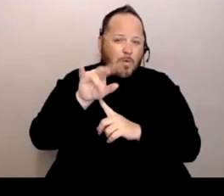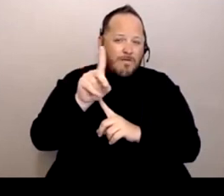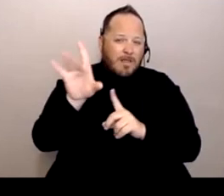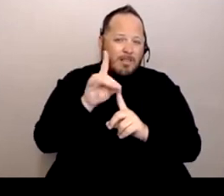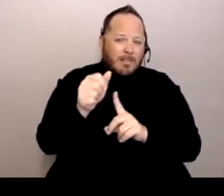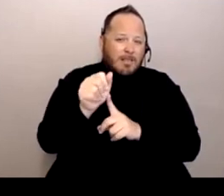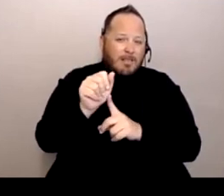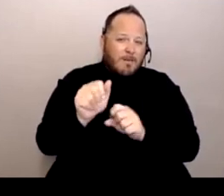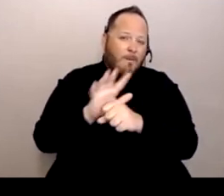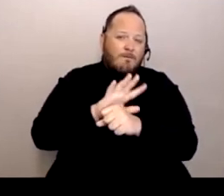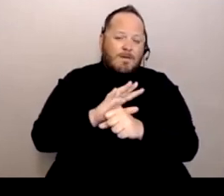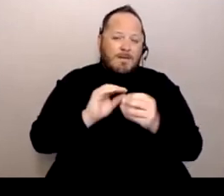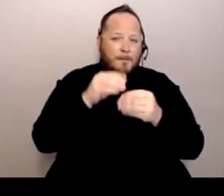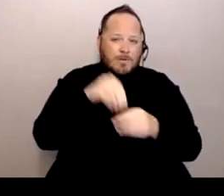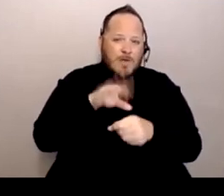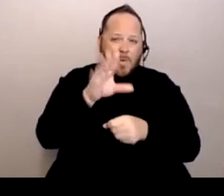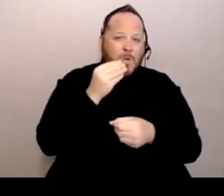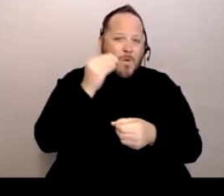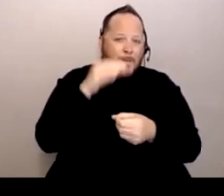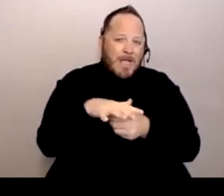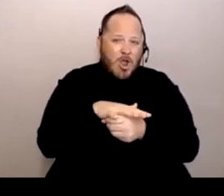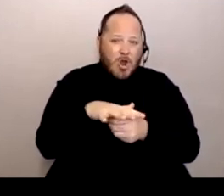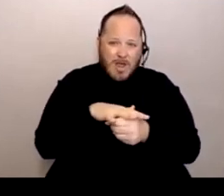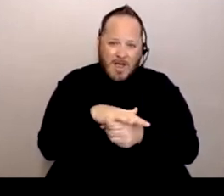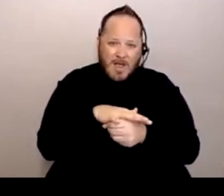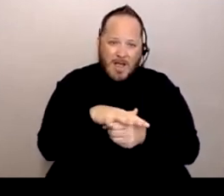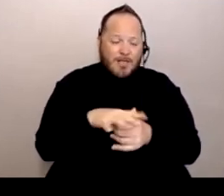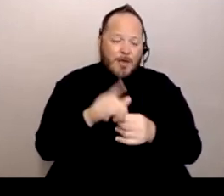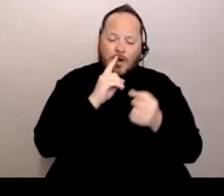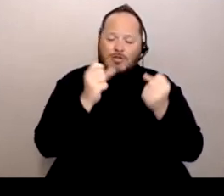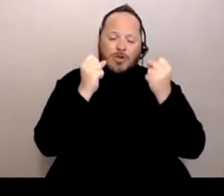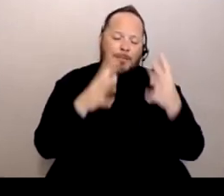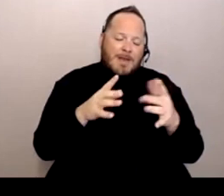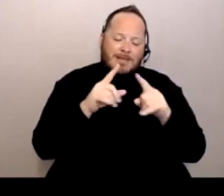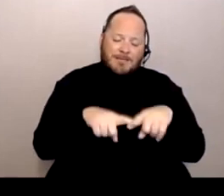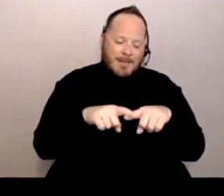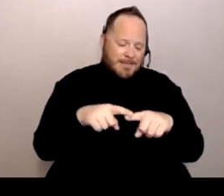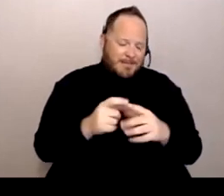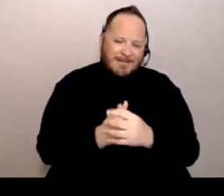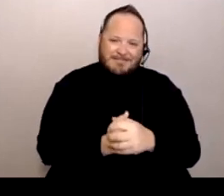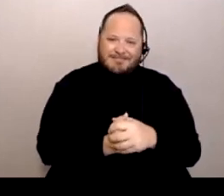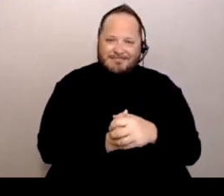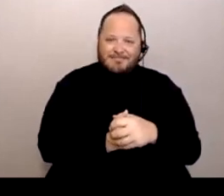There's so many different parts to it. So like I said earlier,